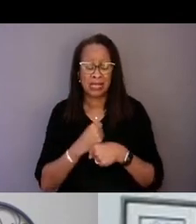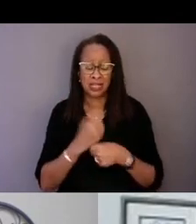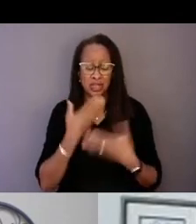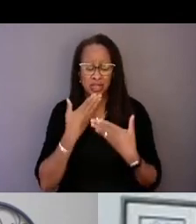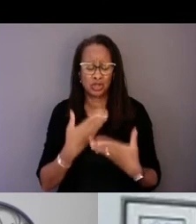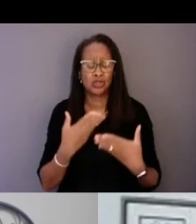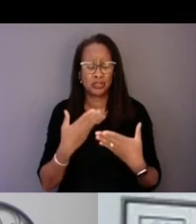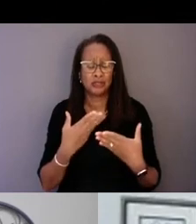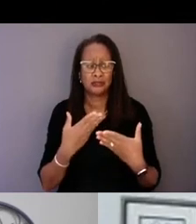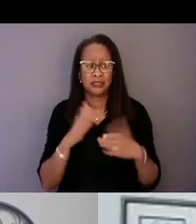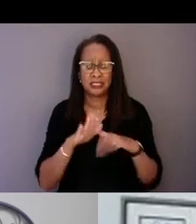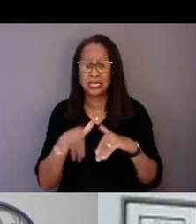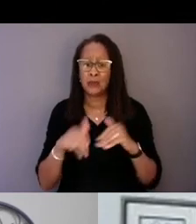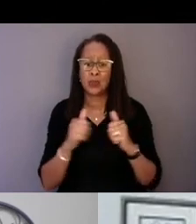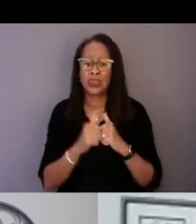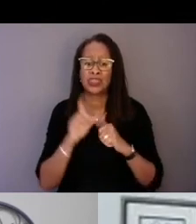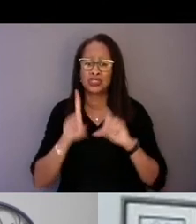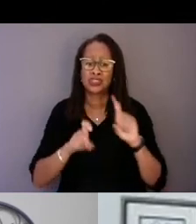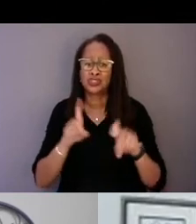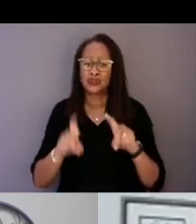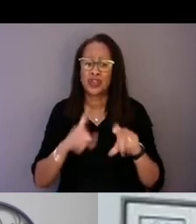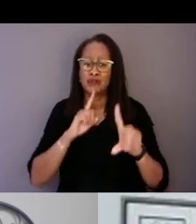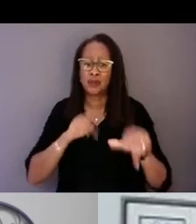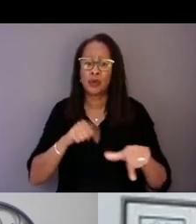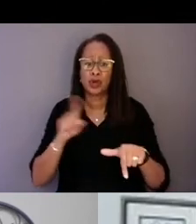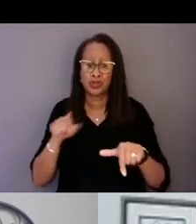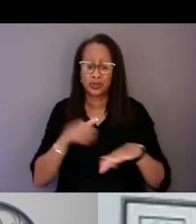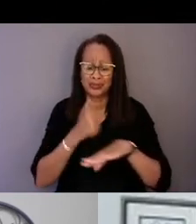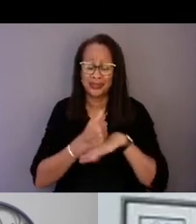and I think one is we ask continually,